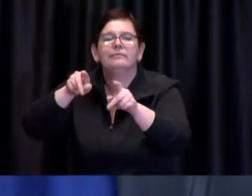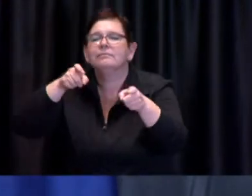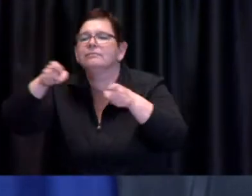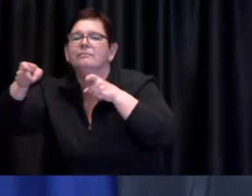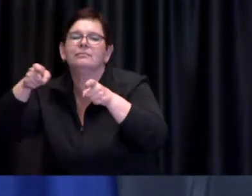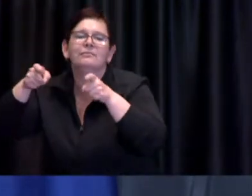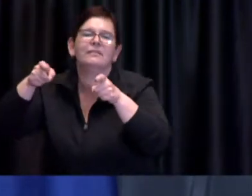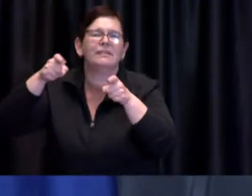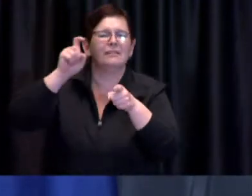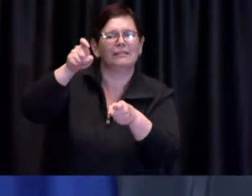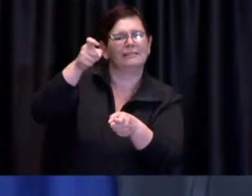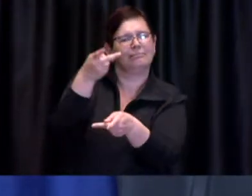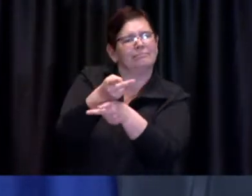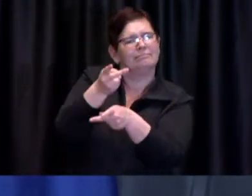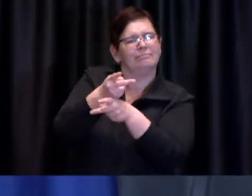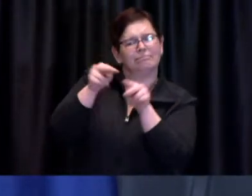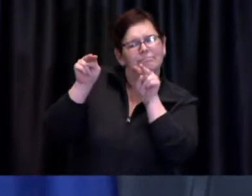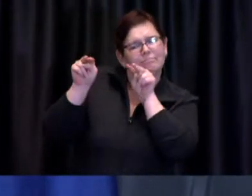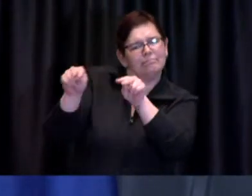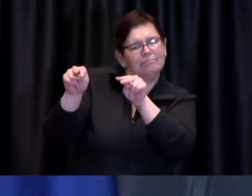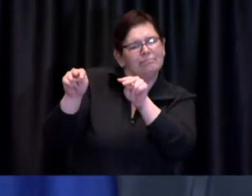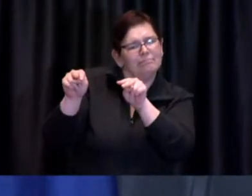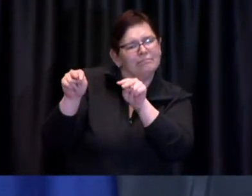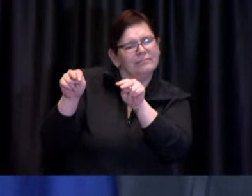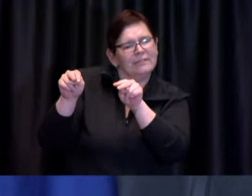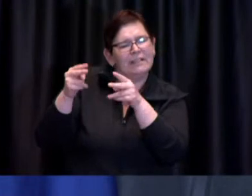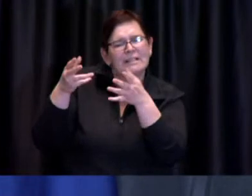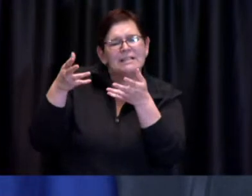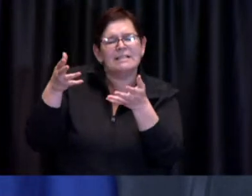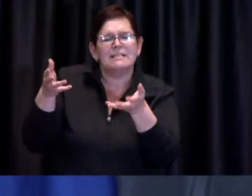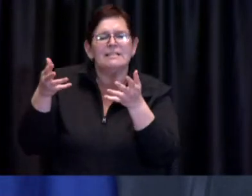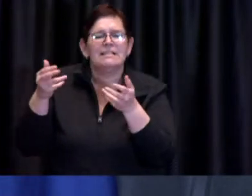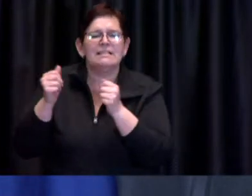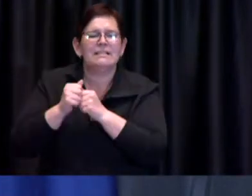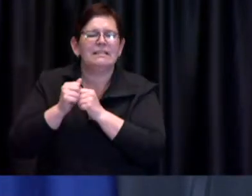making perhaps more liberal the rules related to a small quantity of alcohol and so that's why I